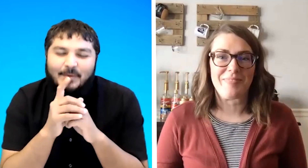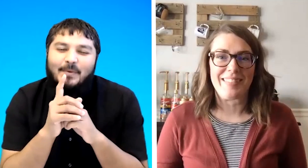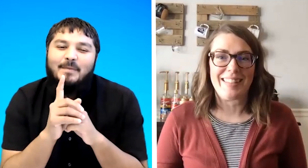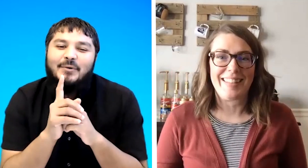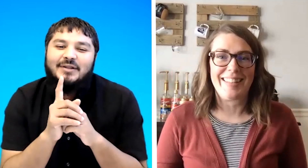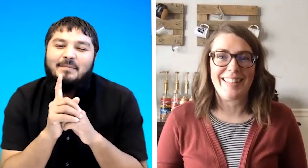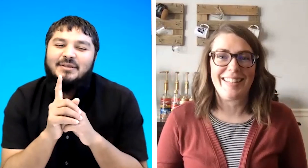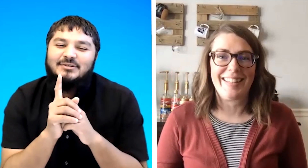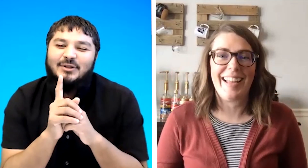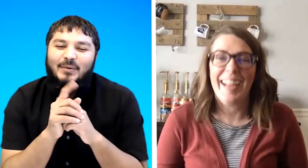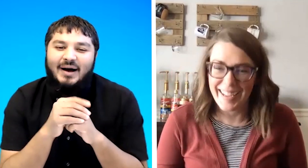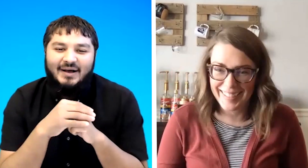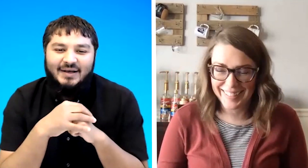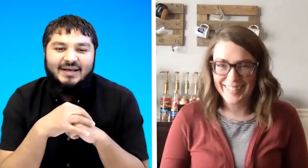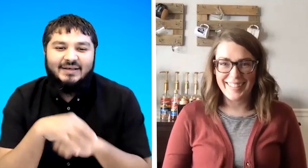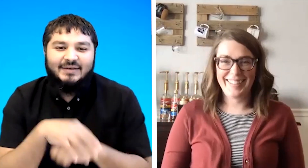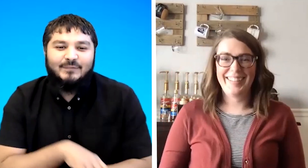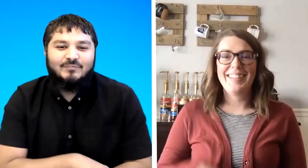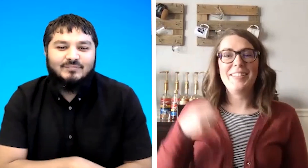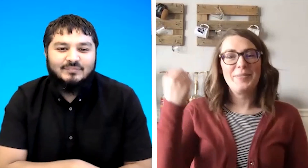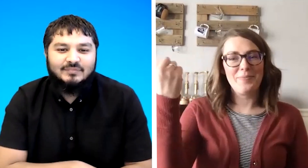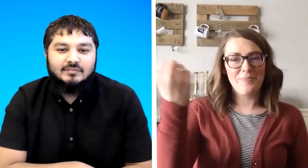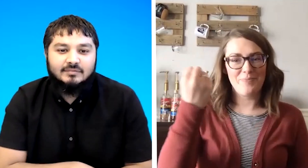one more time bit slower